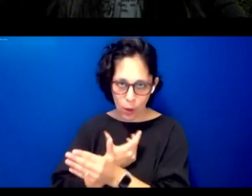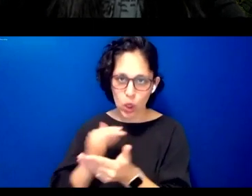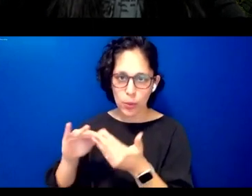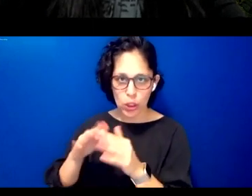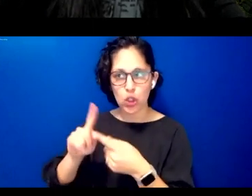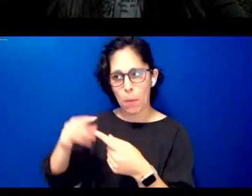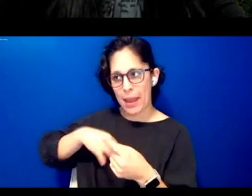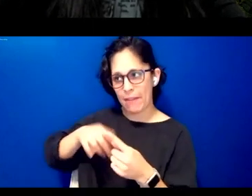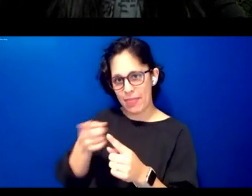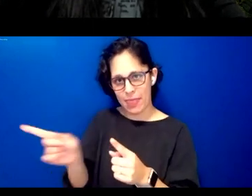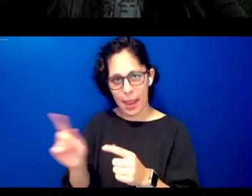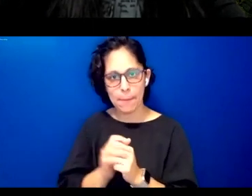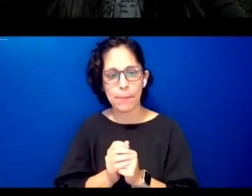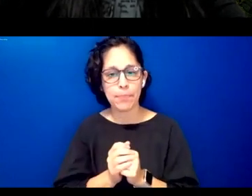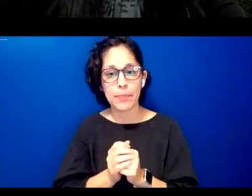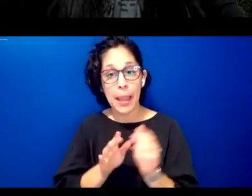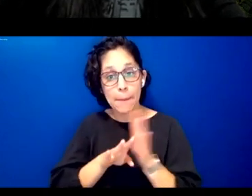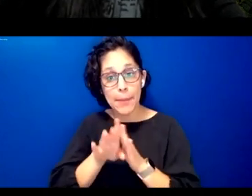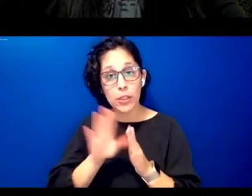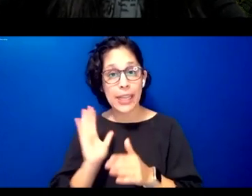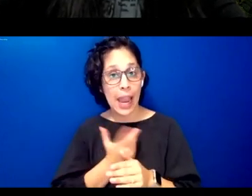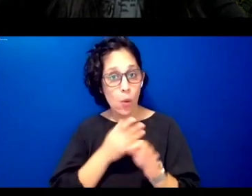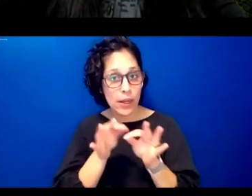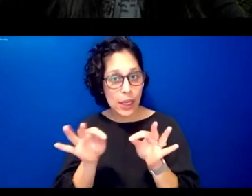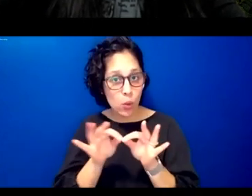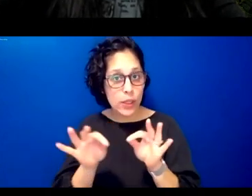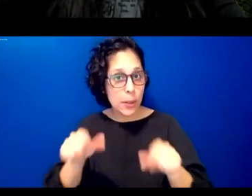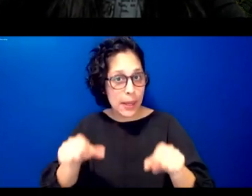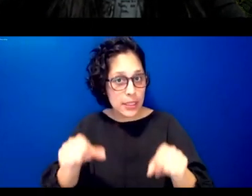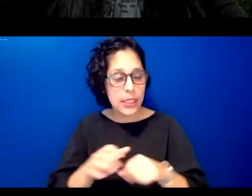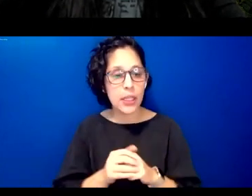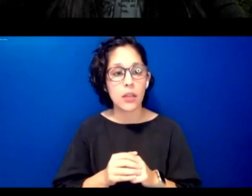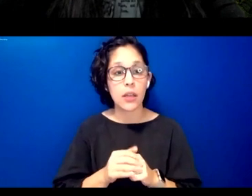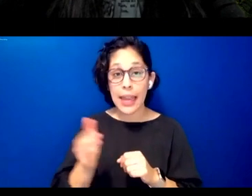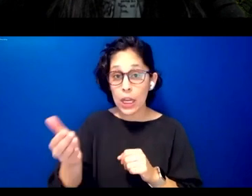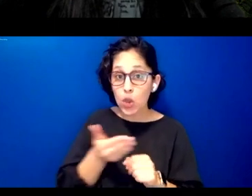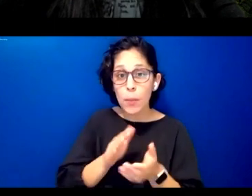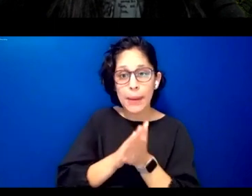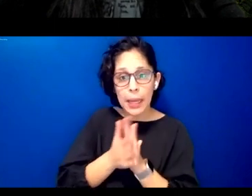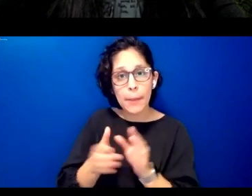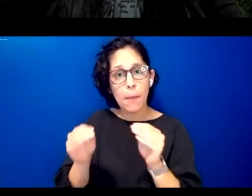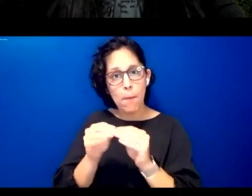our language capacity being introduced to and becoming literate in digital tools and